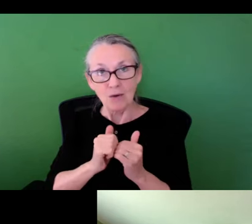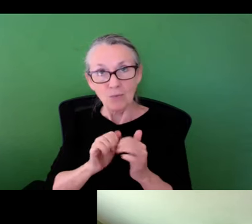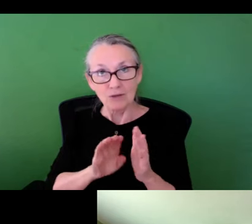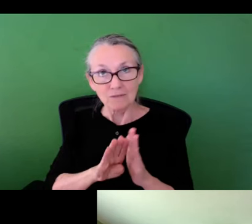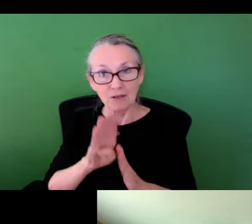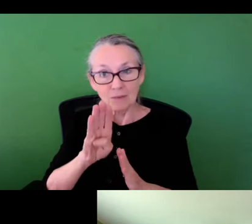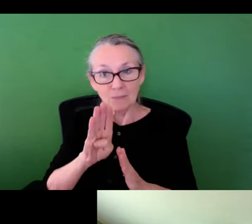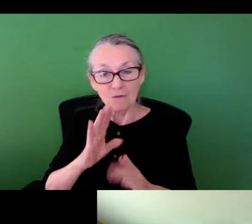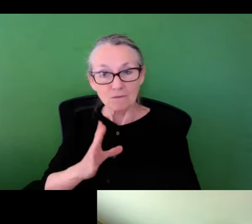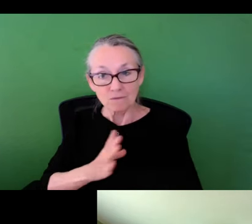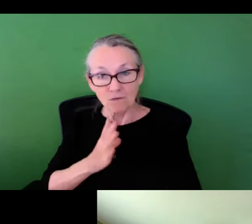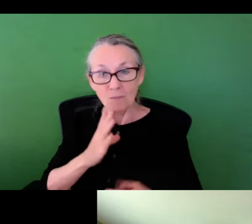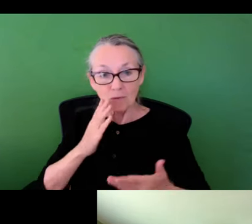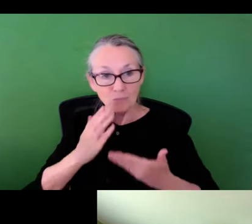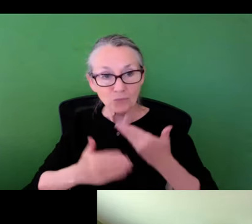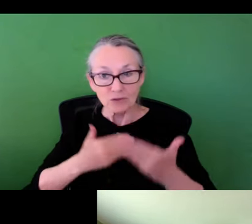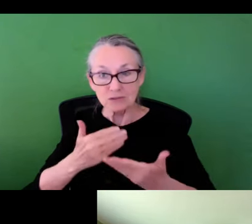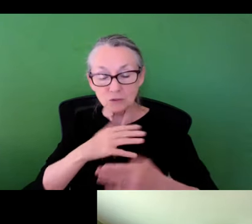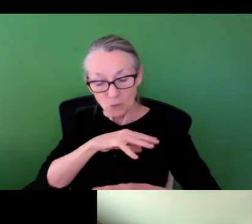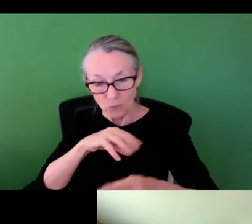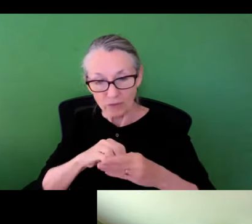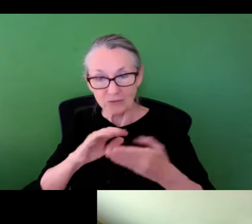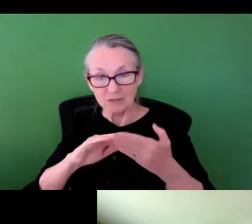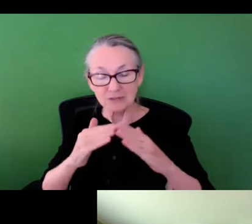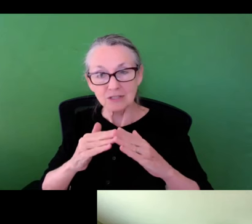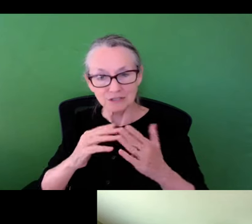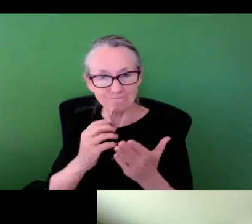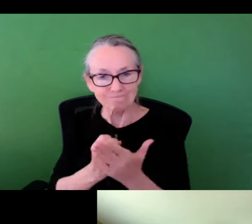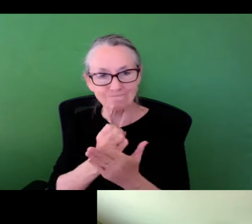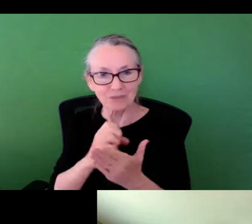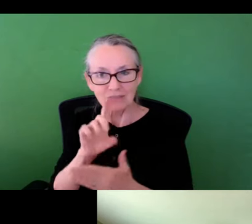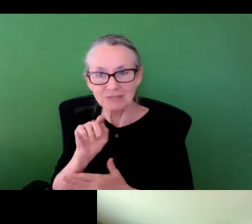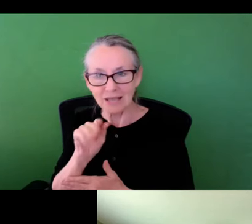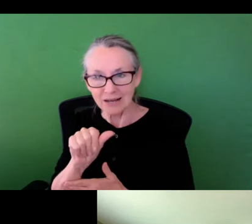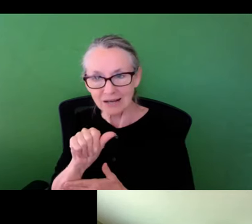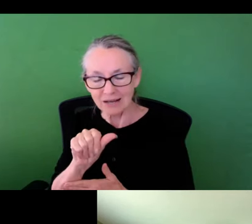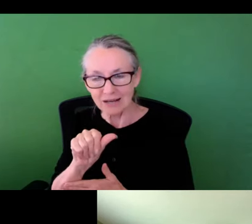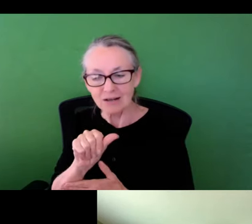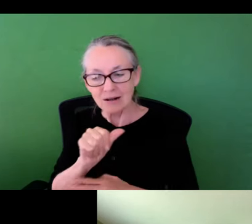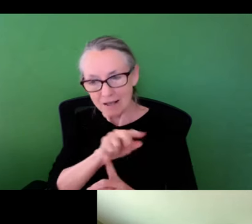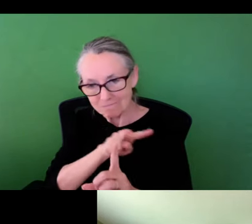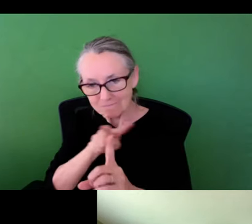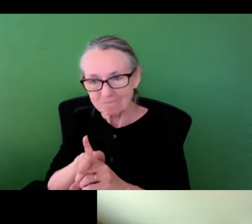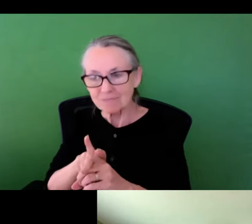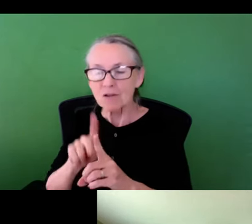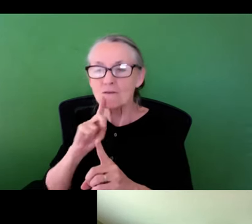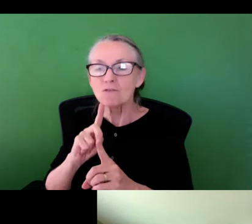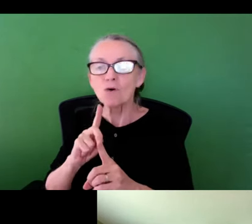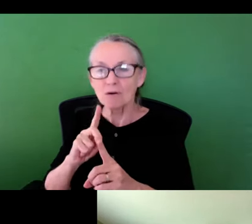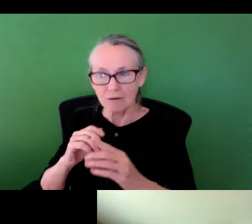to really think about how we developed formal processes within the city to leverage this data,